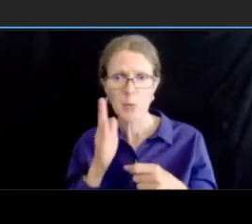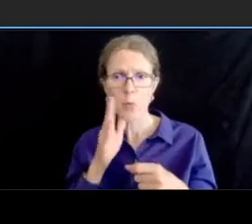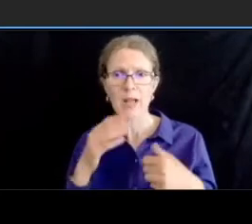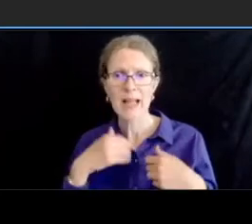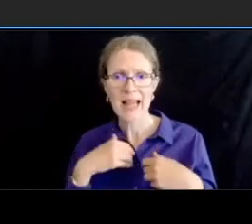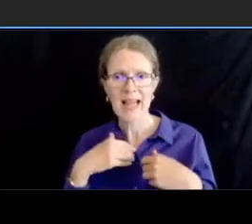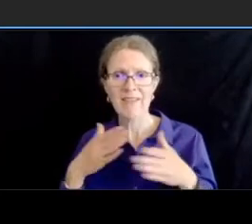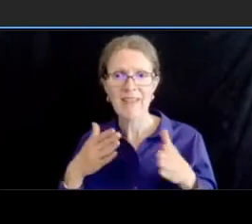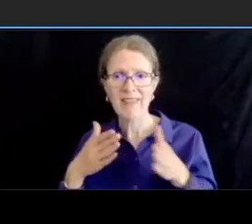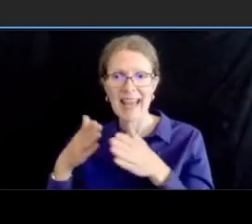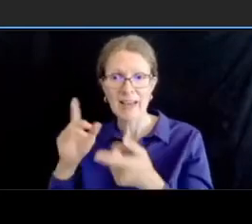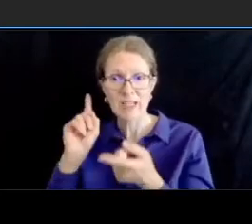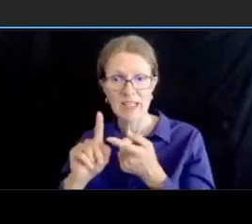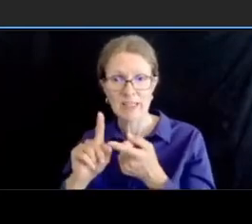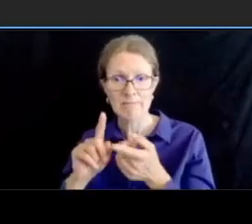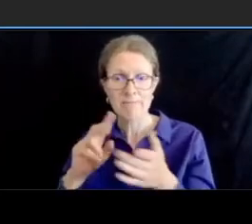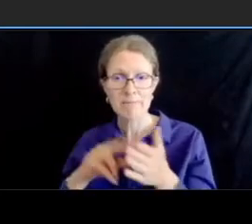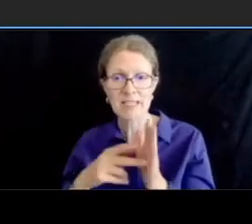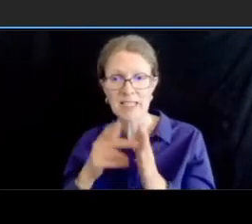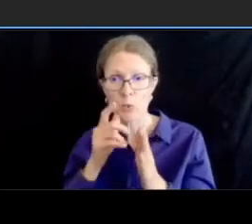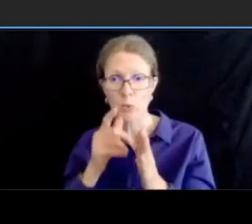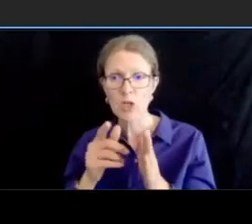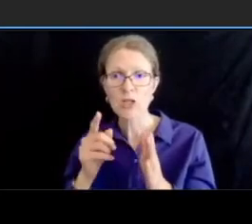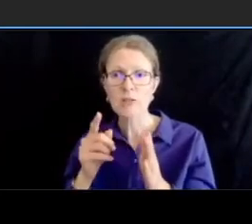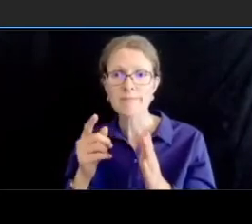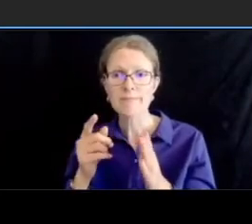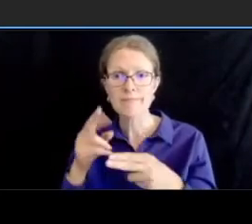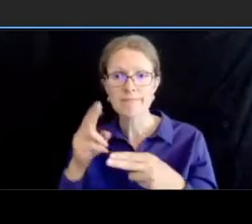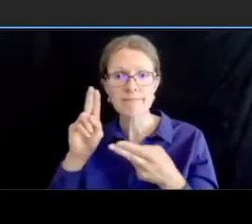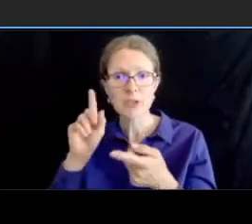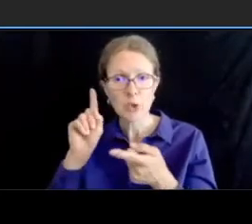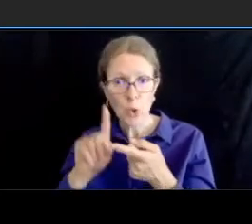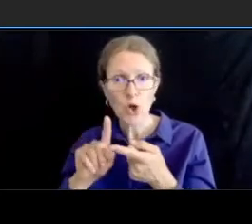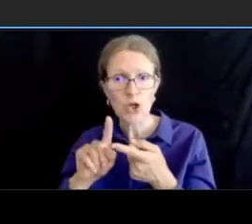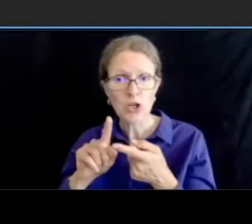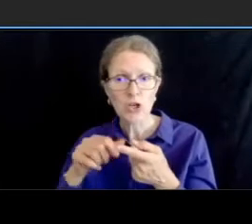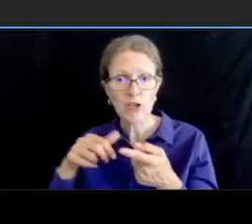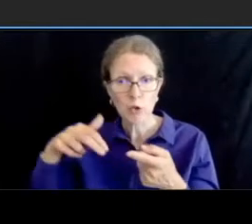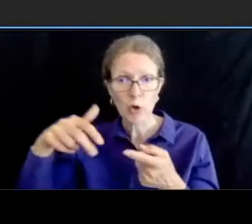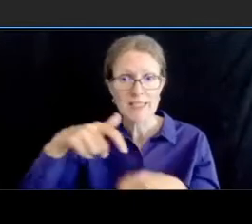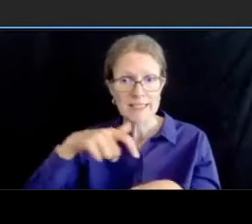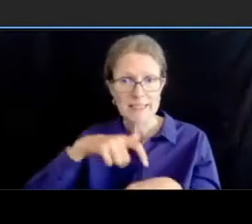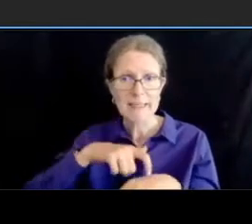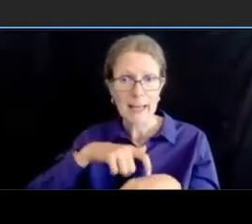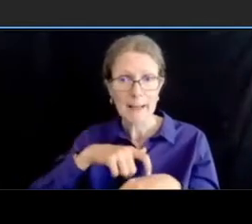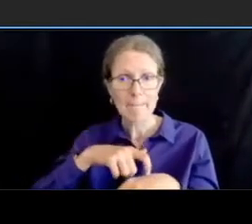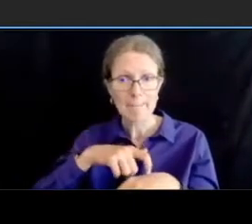instead of the directly reduced uh crossing uh the pedestrian crossing signal timing